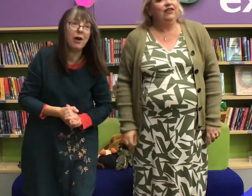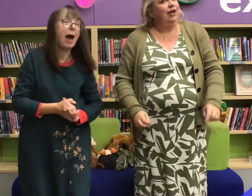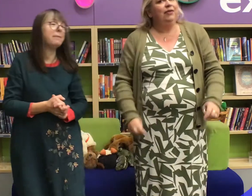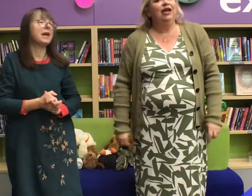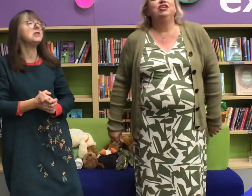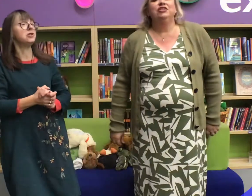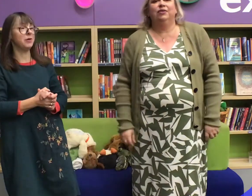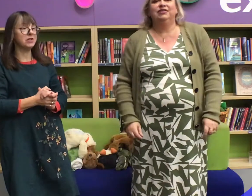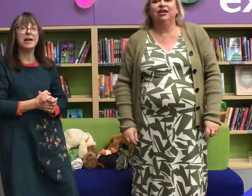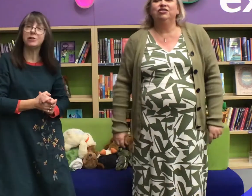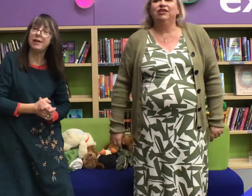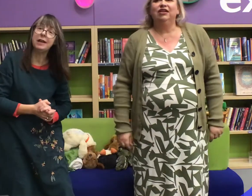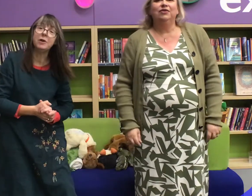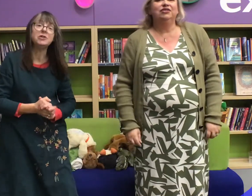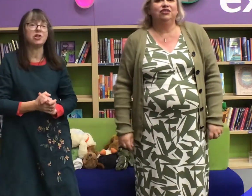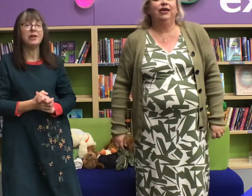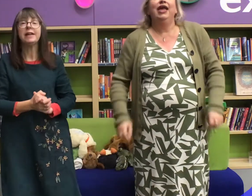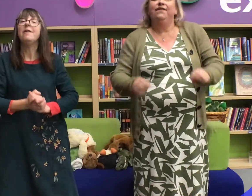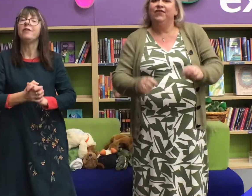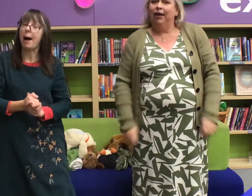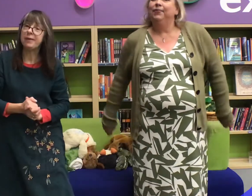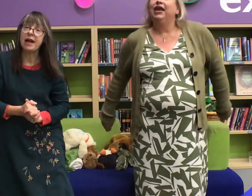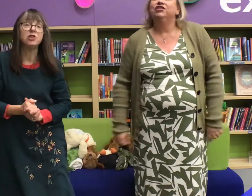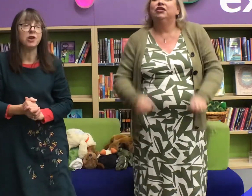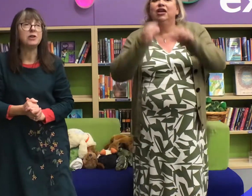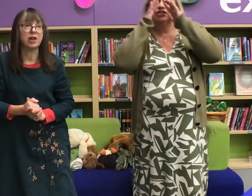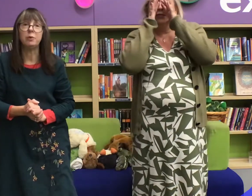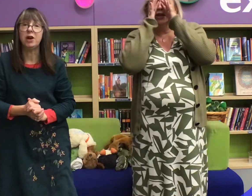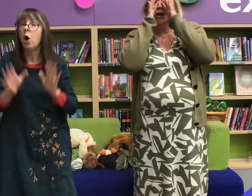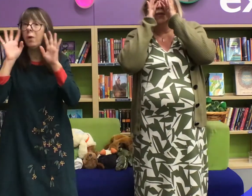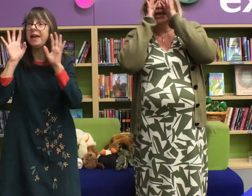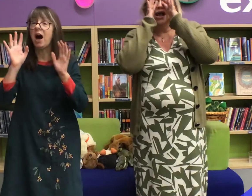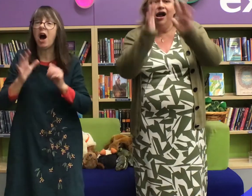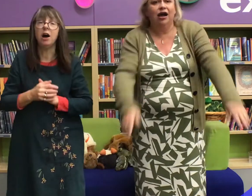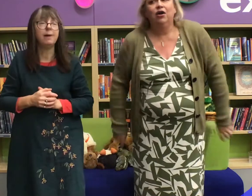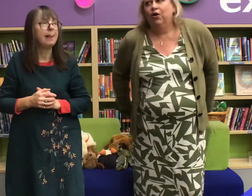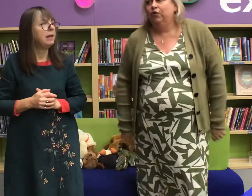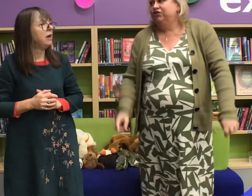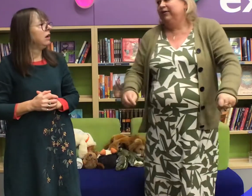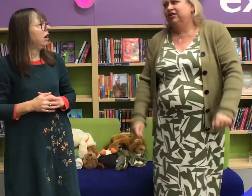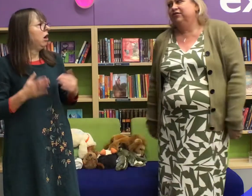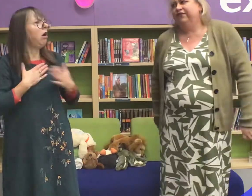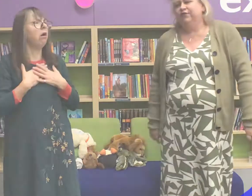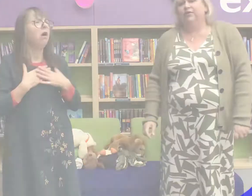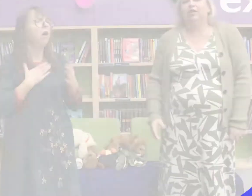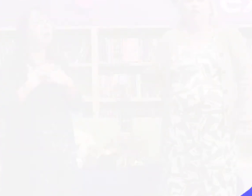If you're happy and you know it you really want to show if you're happy and you know it shout we are! Oh do you think we could do all four?